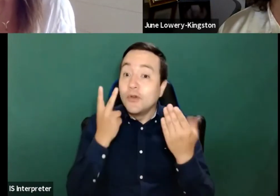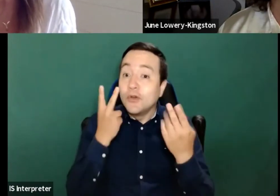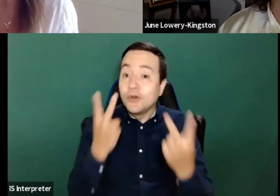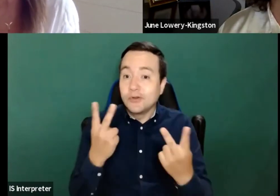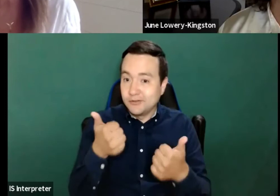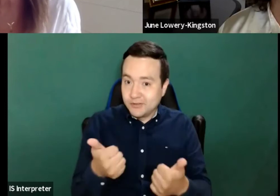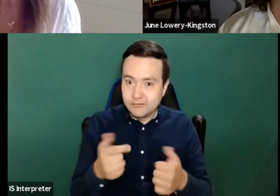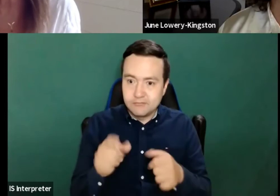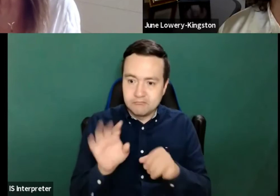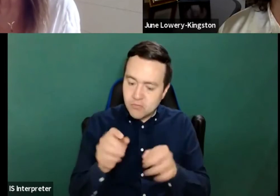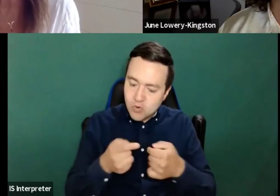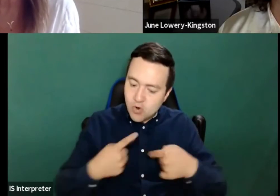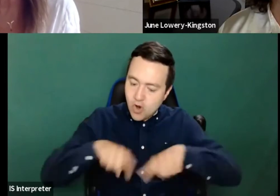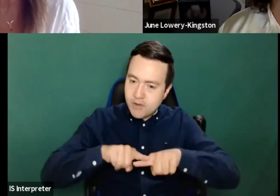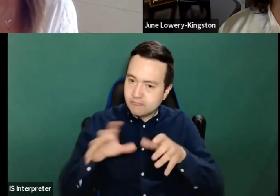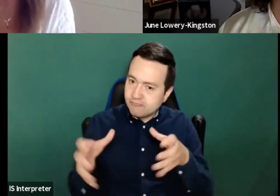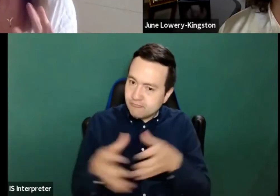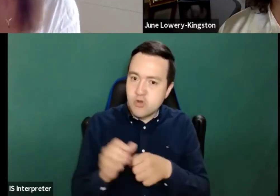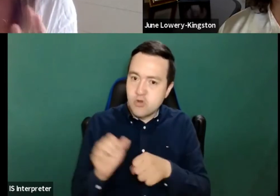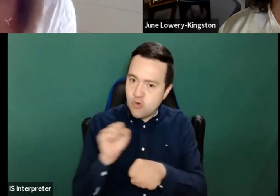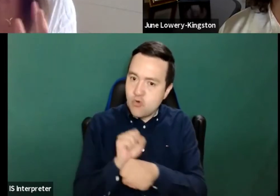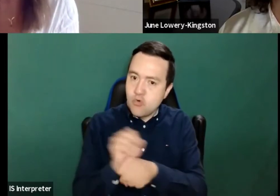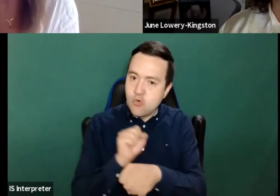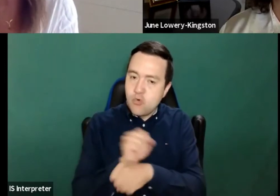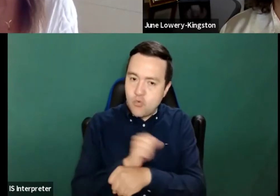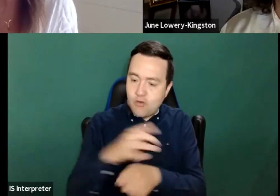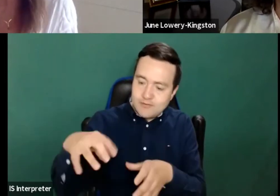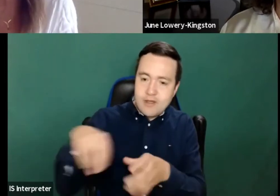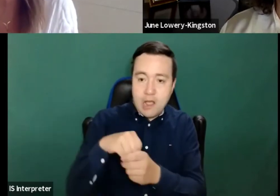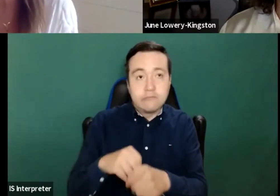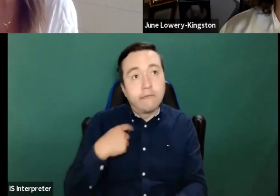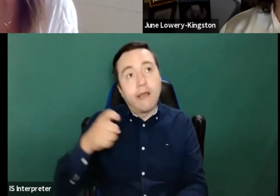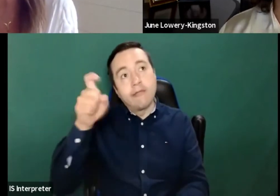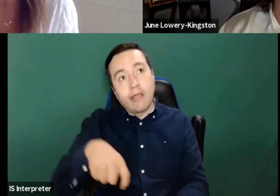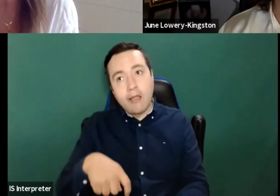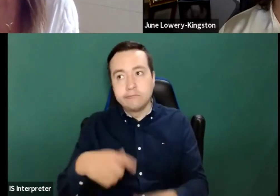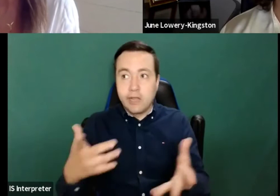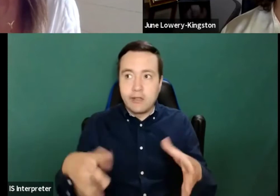towards inclusion and not because it's needs to happen but because it's the right thing to do.